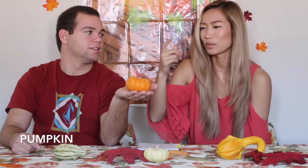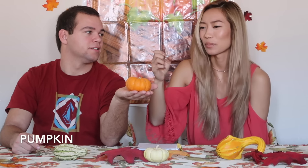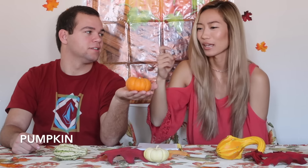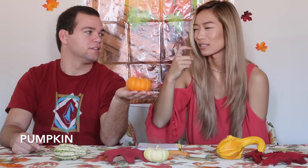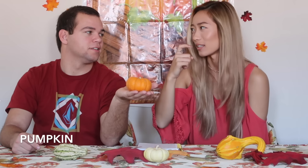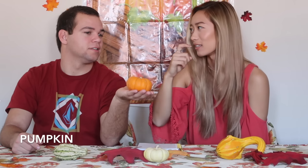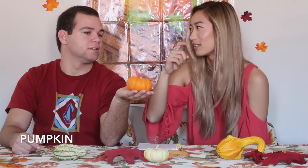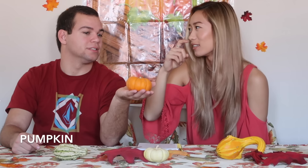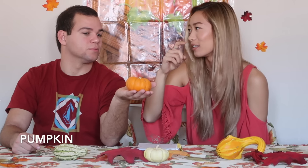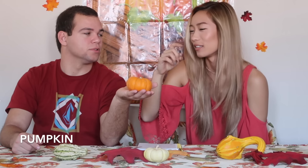I thought it was plastic.